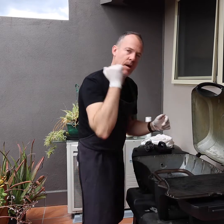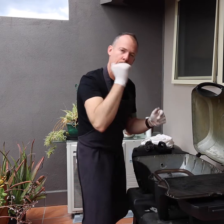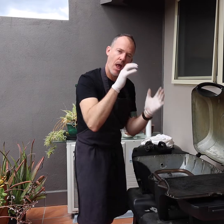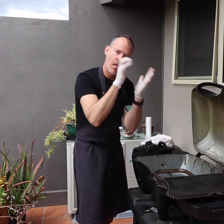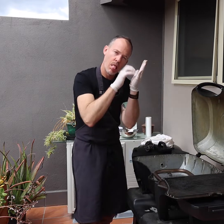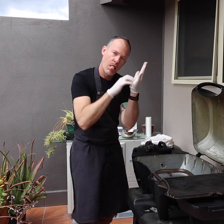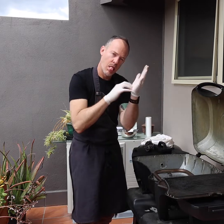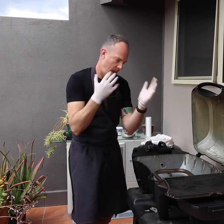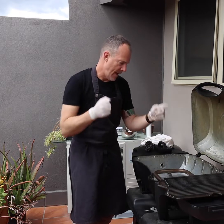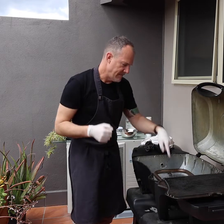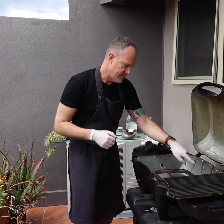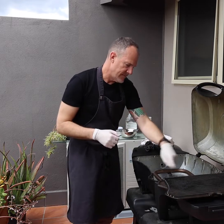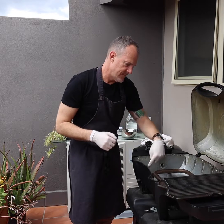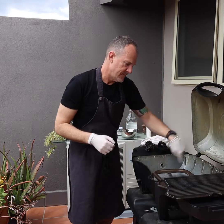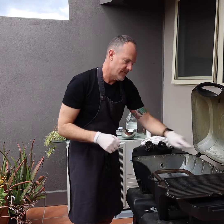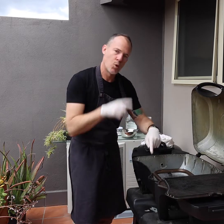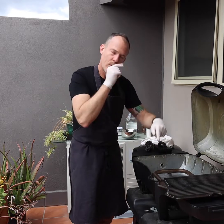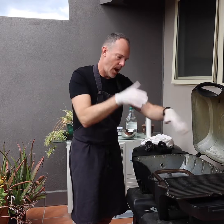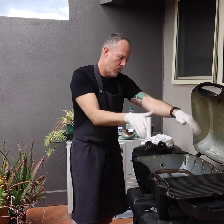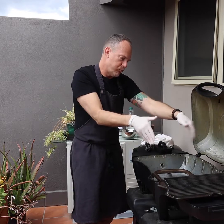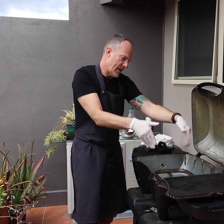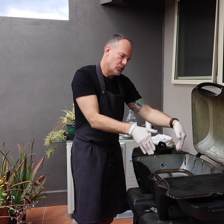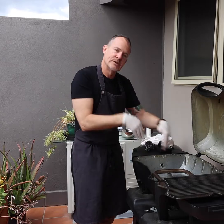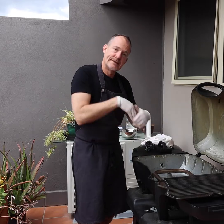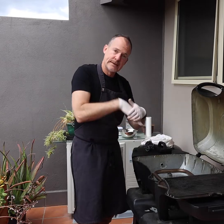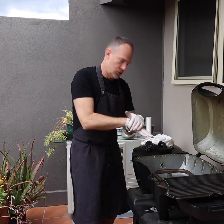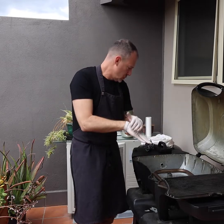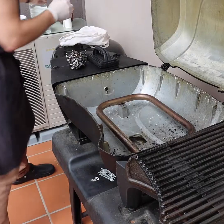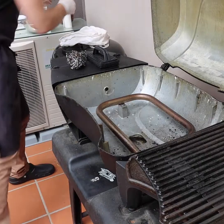There is black gunk in there too, which you can clean up.